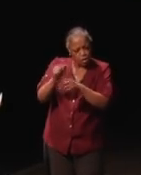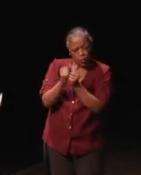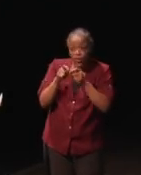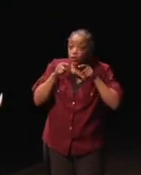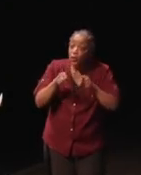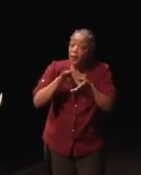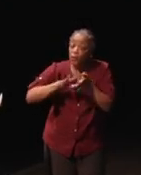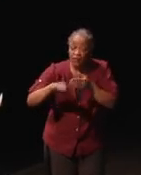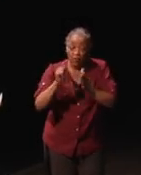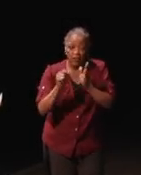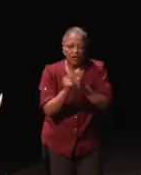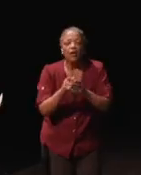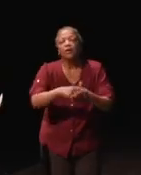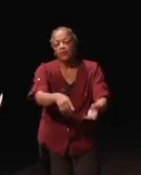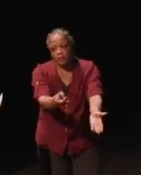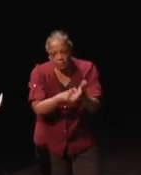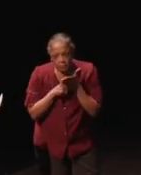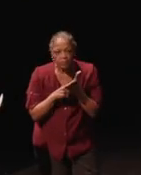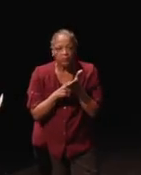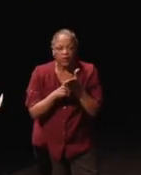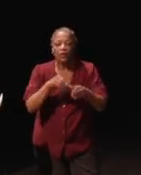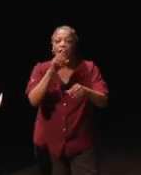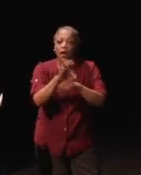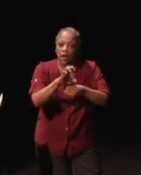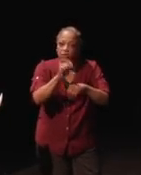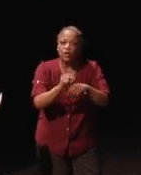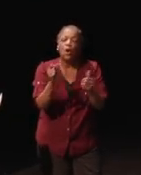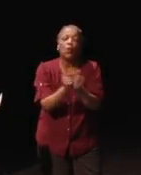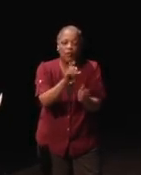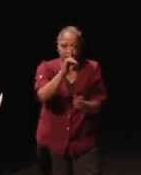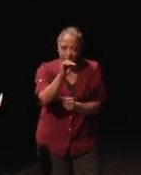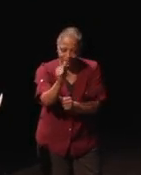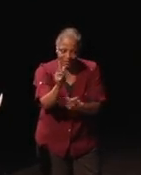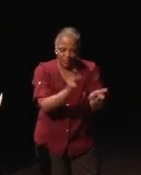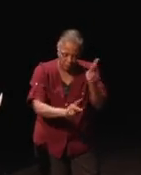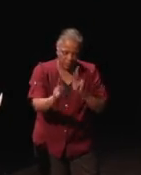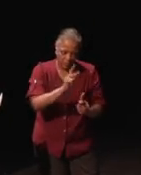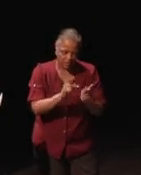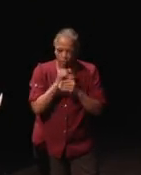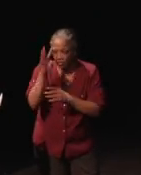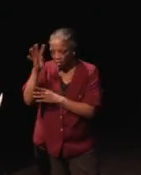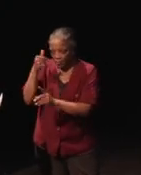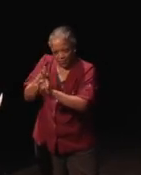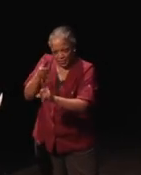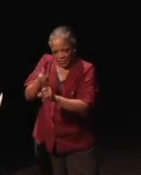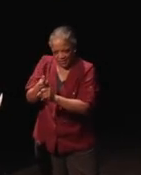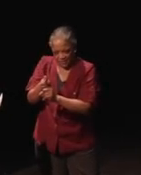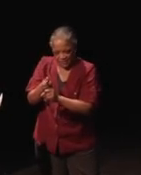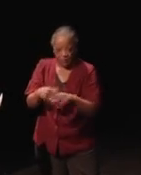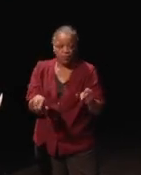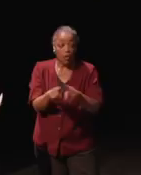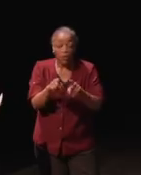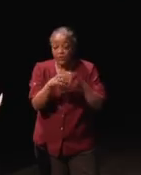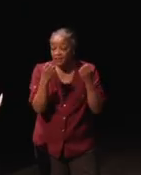Again, you've got to consult, consult, consult, consult and also efforts to conduct